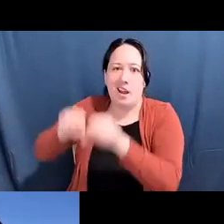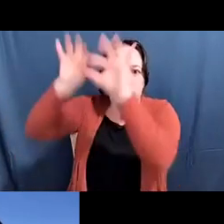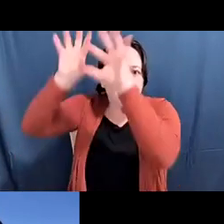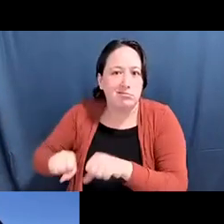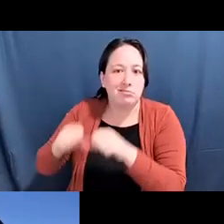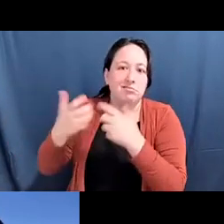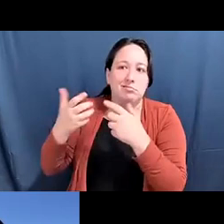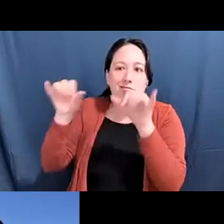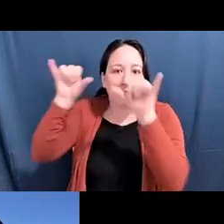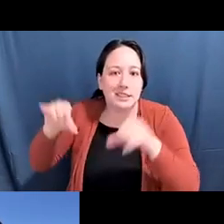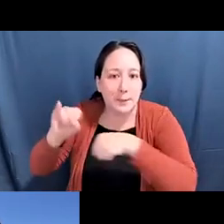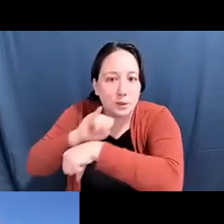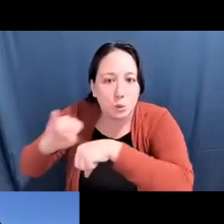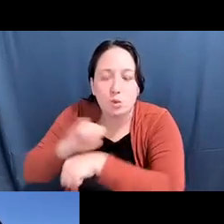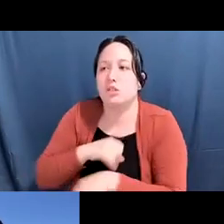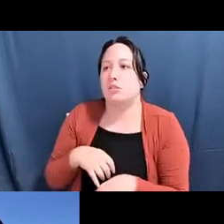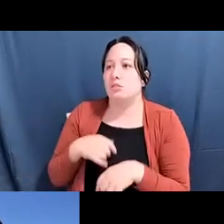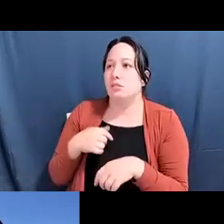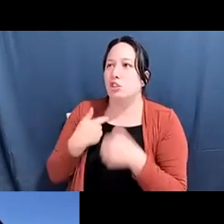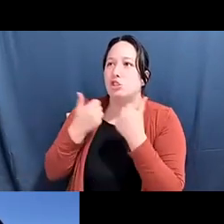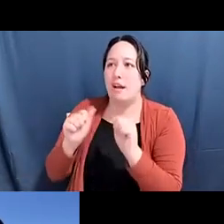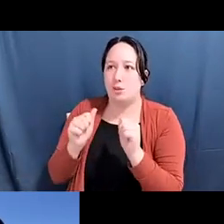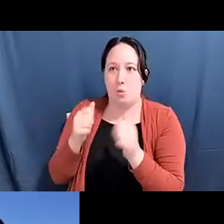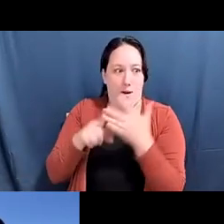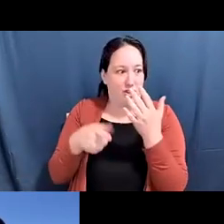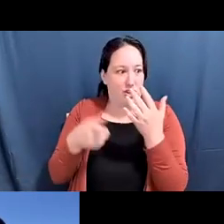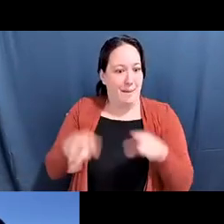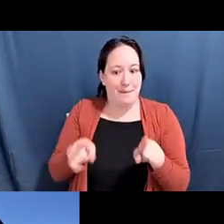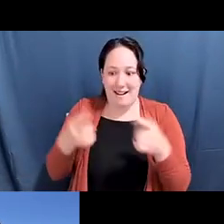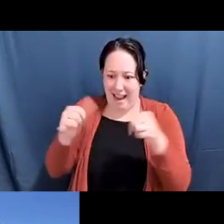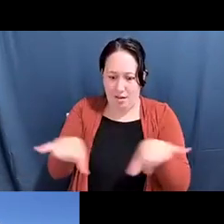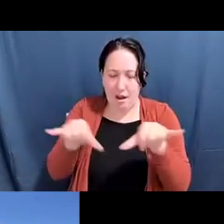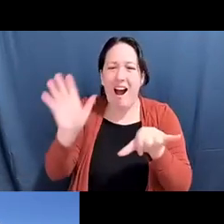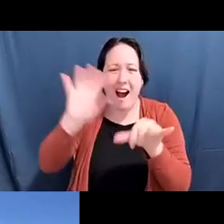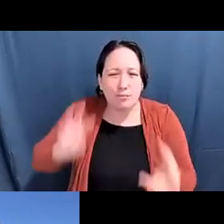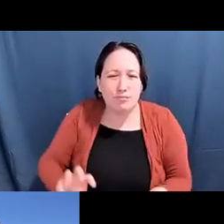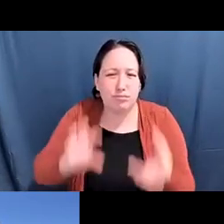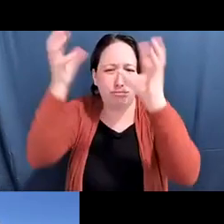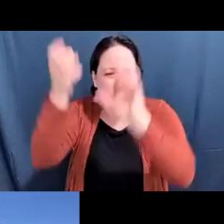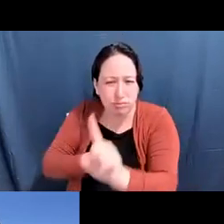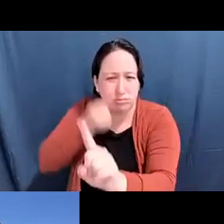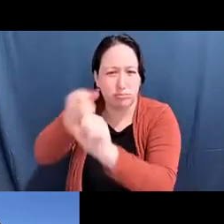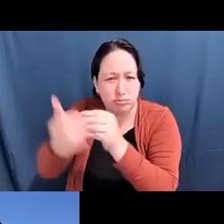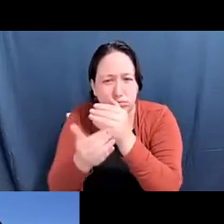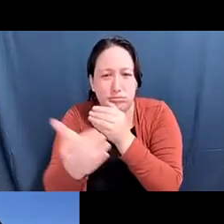Diane Fujino: reject the status quo. And it's really crucial for organizers to involve people in the grassroots movement.